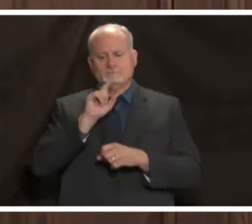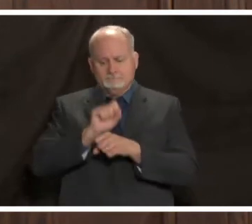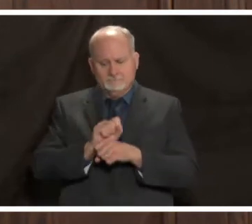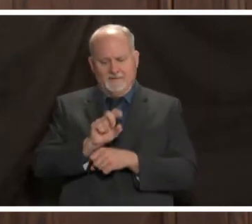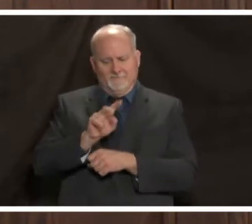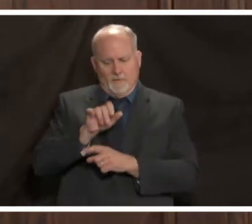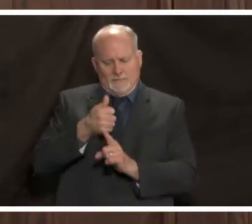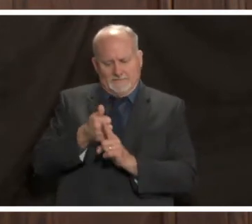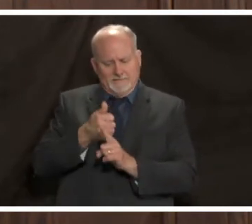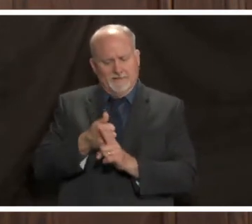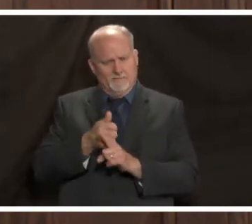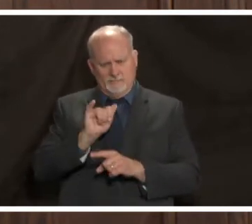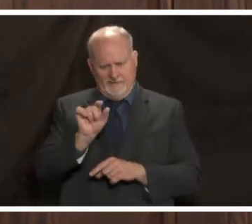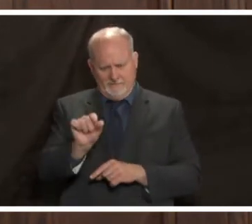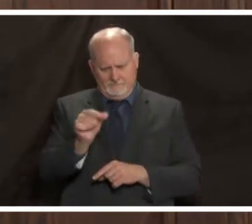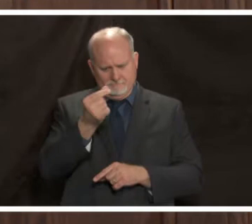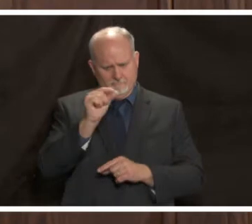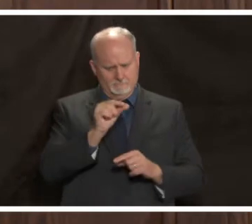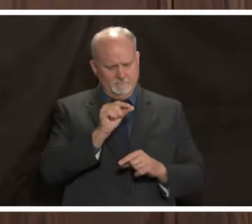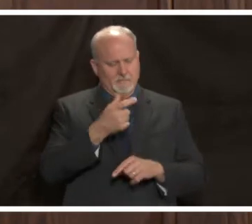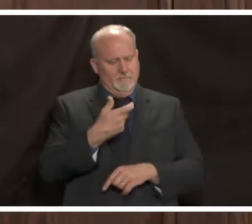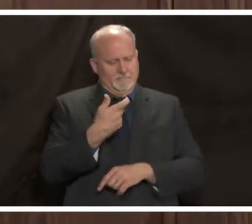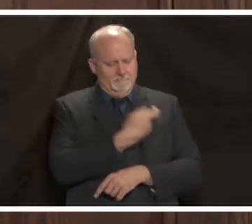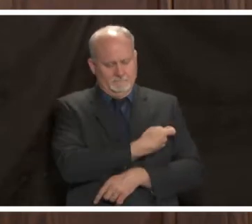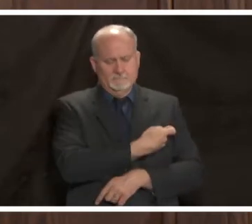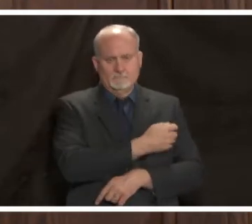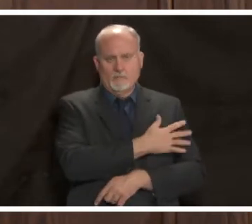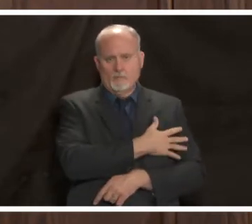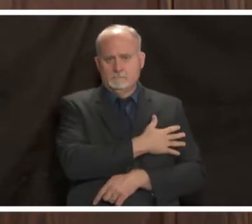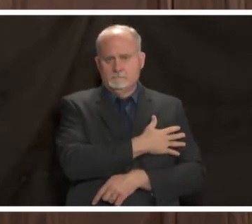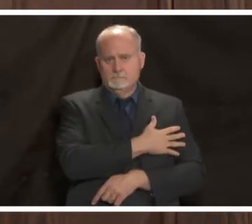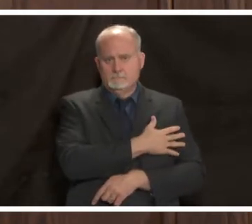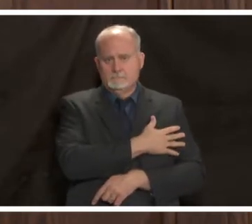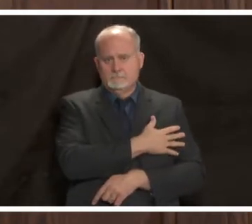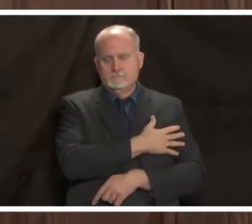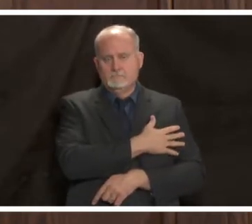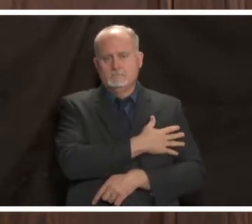and that genetic material is injected into the arm and then it starts to be